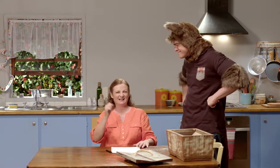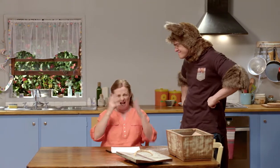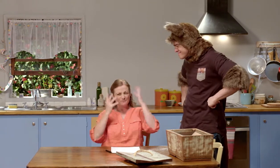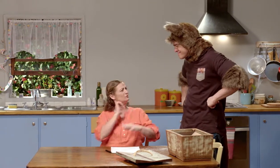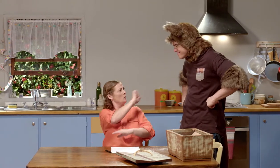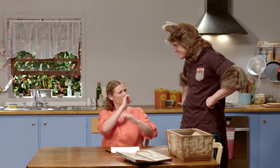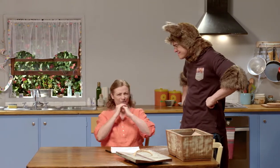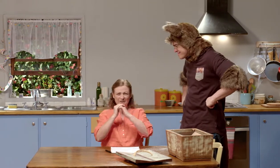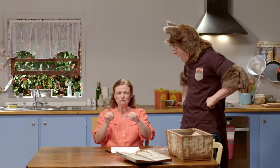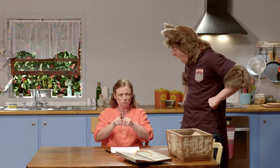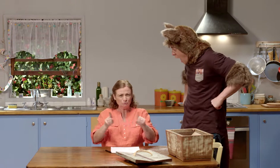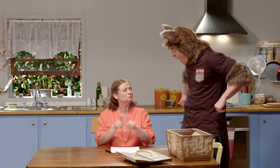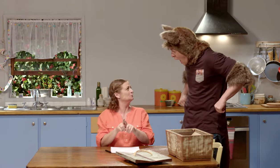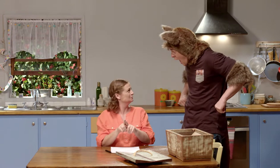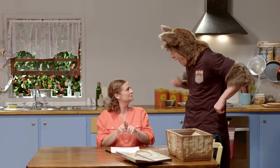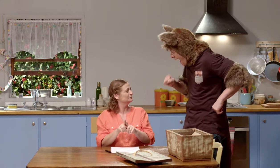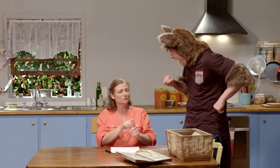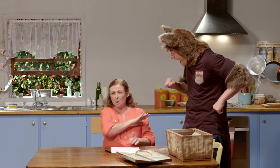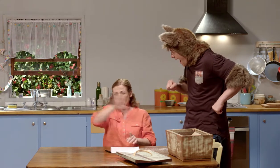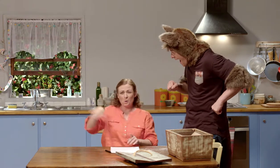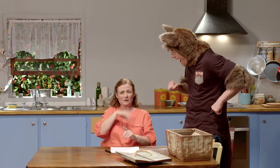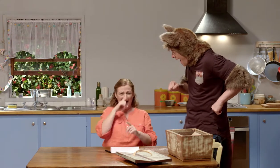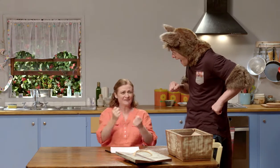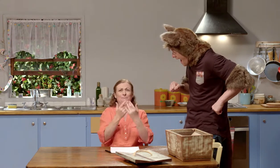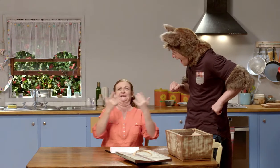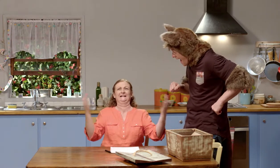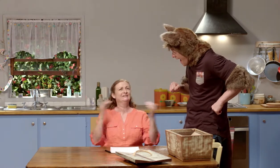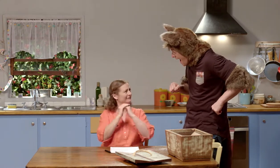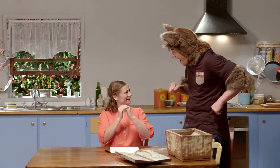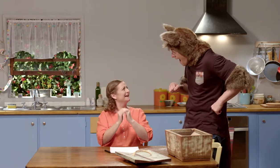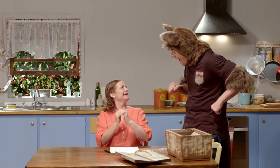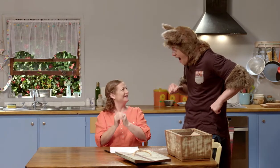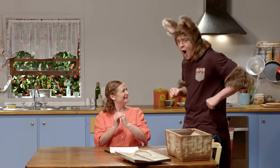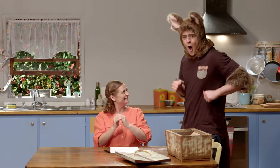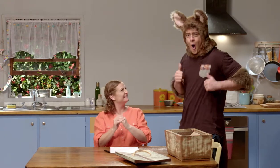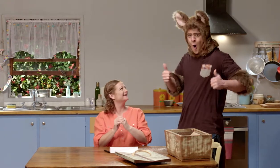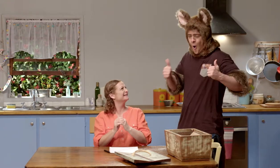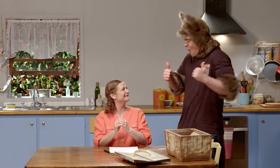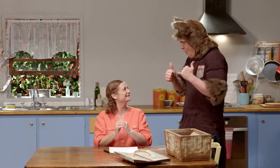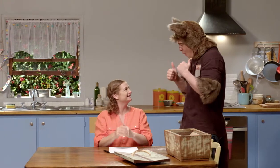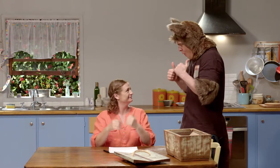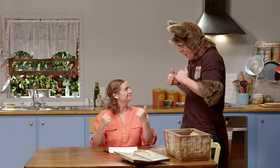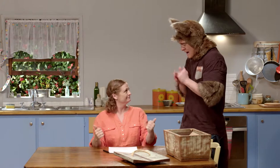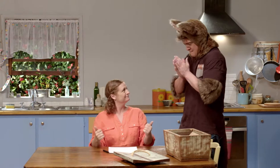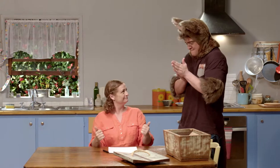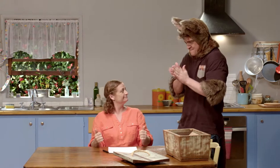Oh, yes, Amanda is your friend, too, Possum. People can have many friends. That's great.